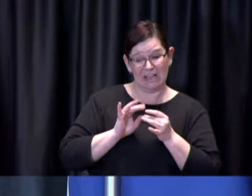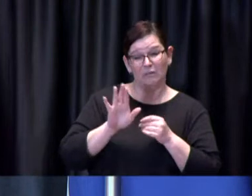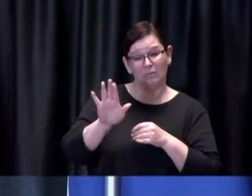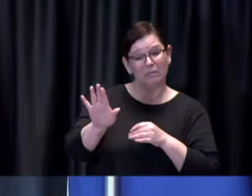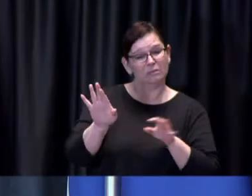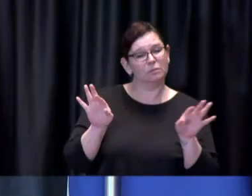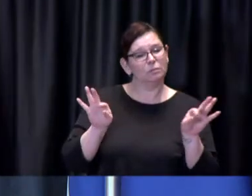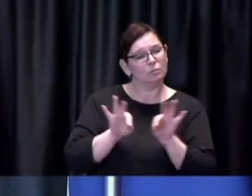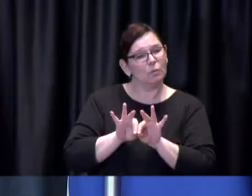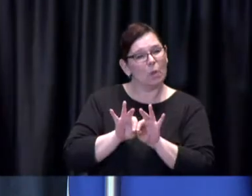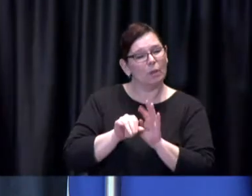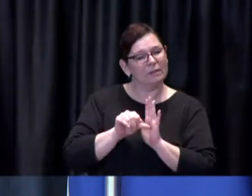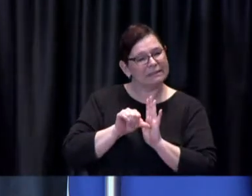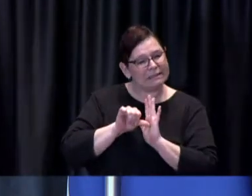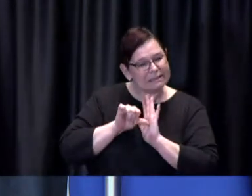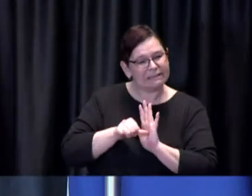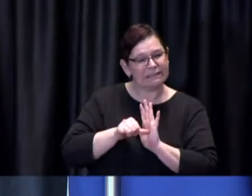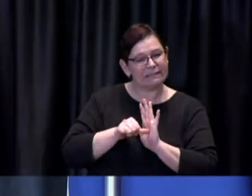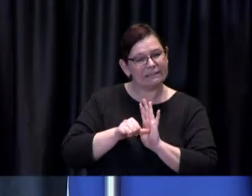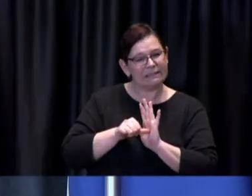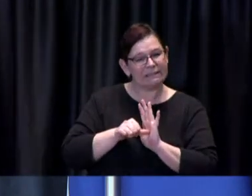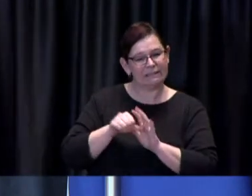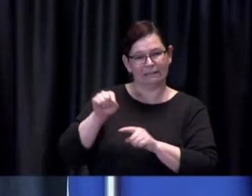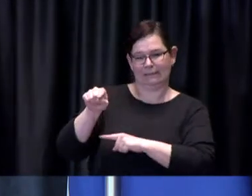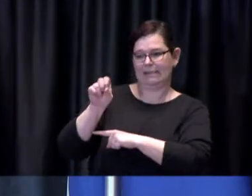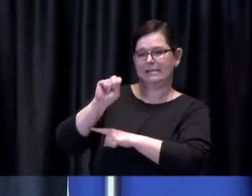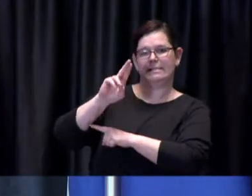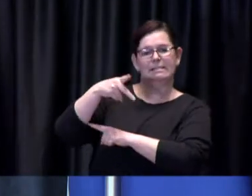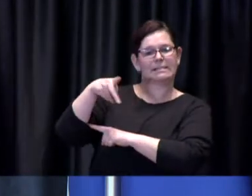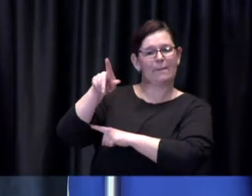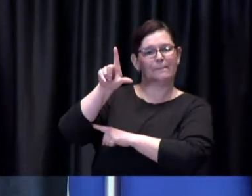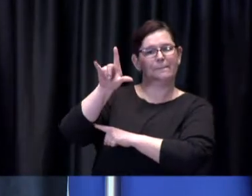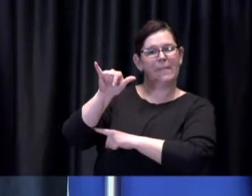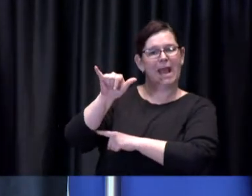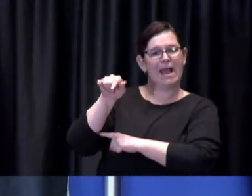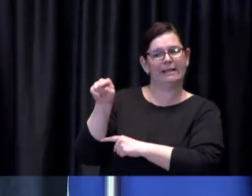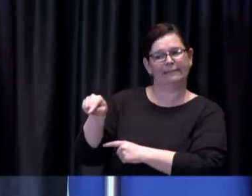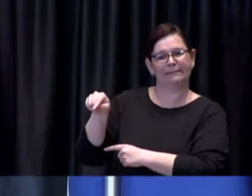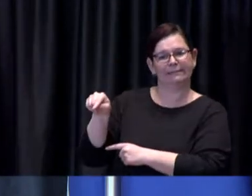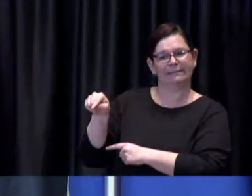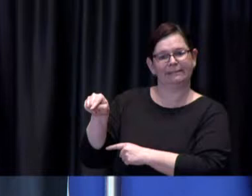this is very much supply dependent but there are constant conversations happening